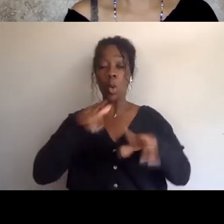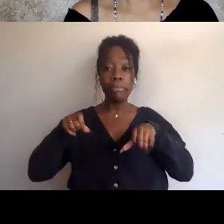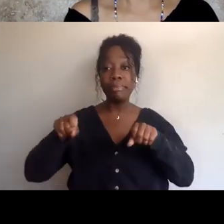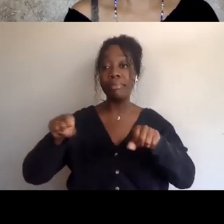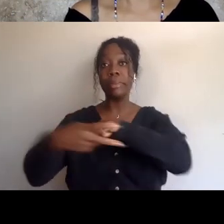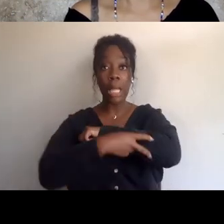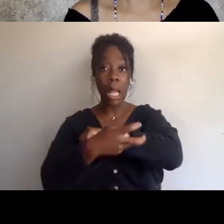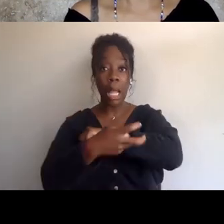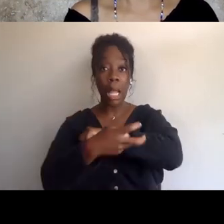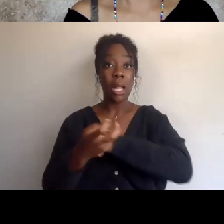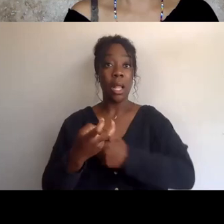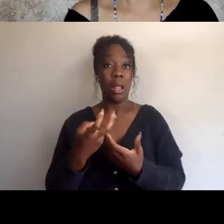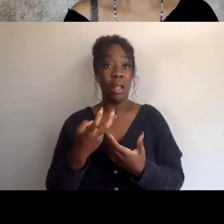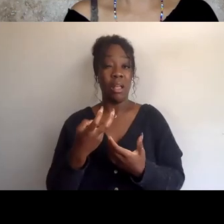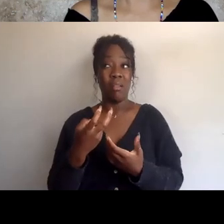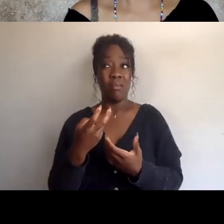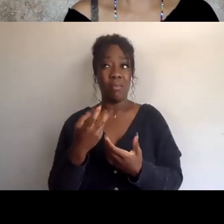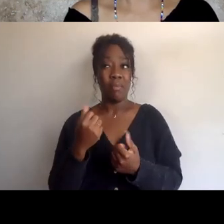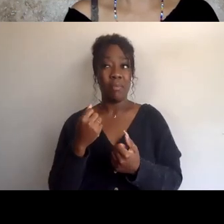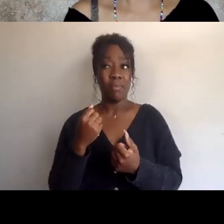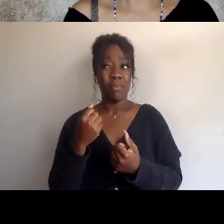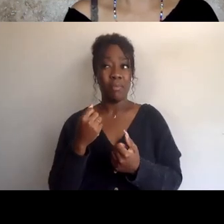then clearly here those who are truly liberation fighters must question this.